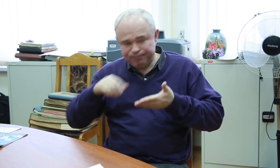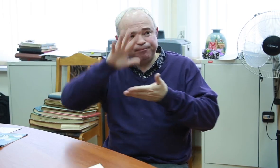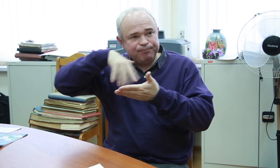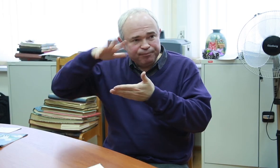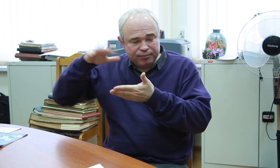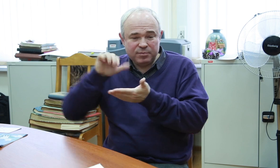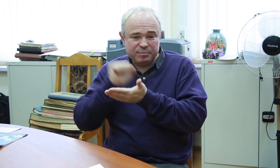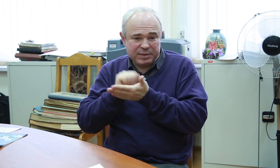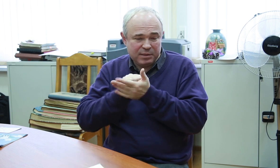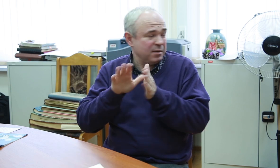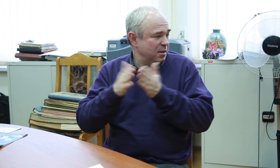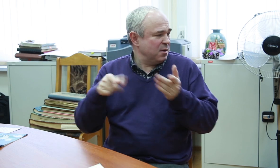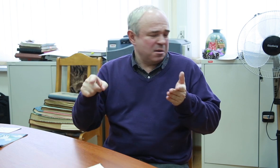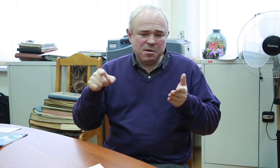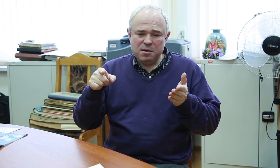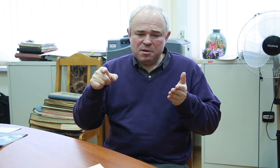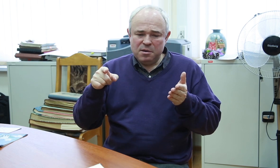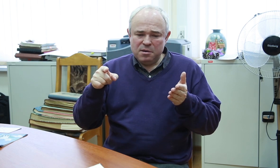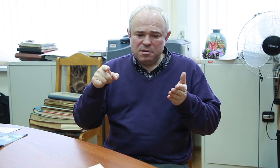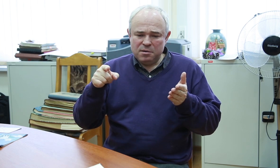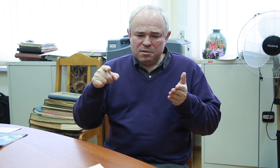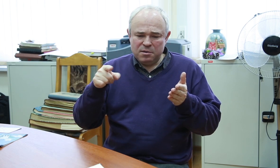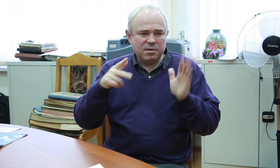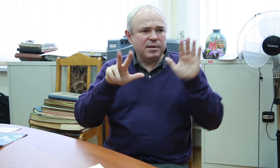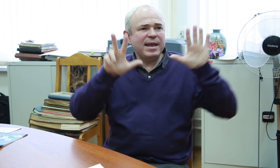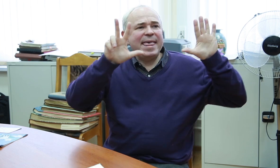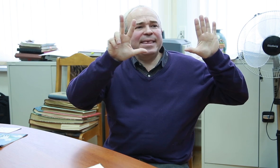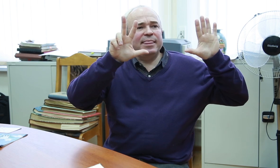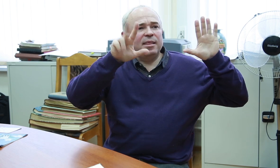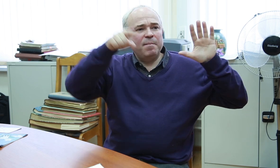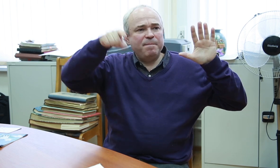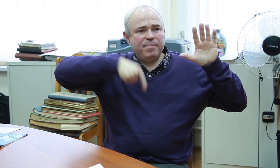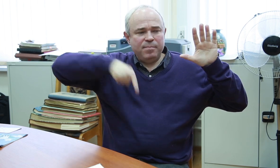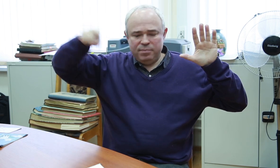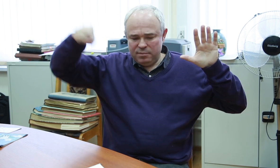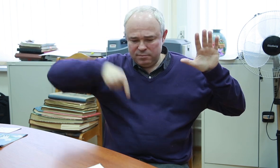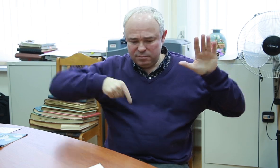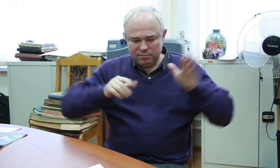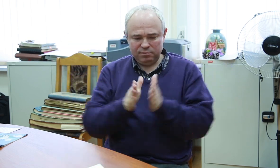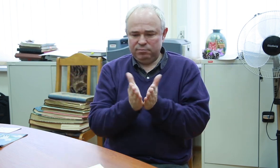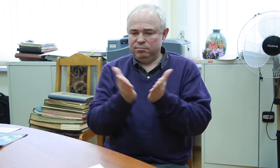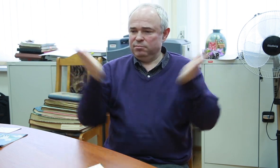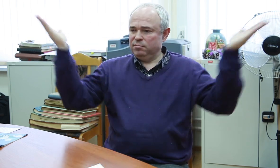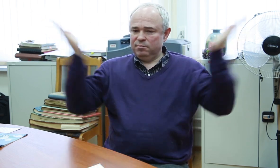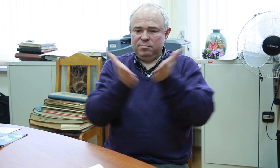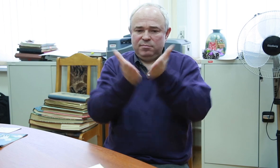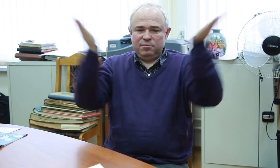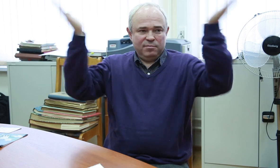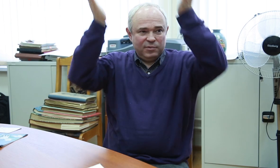the actors as wire frames and send the project to DeaFilm for them to render and